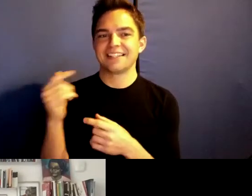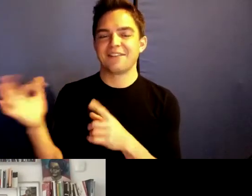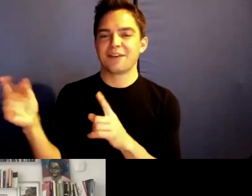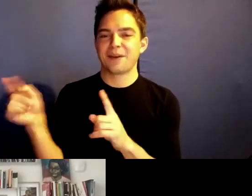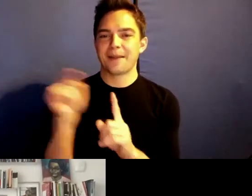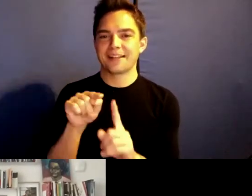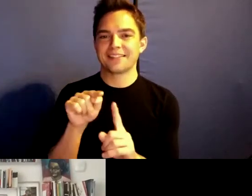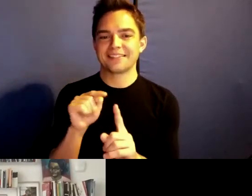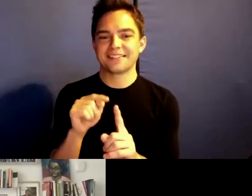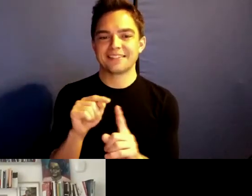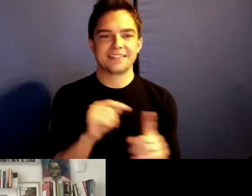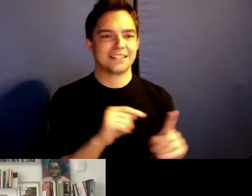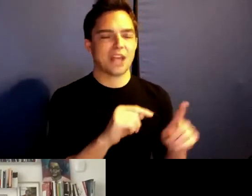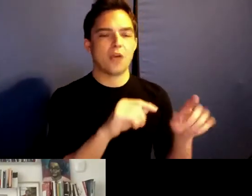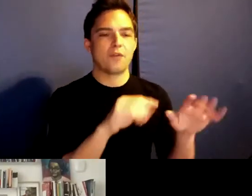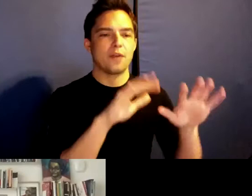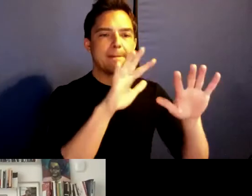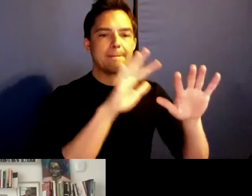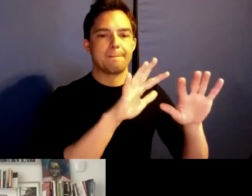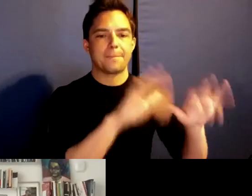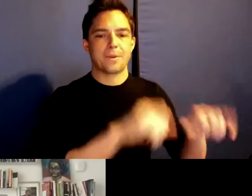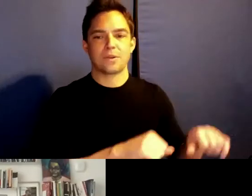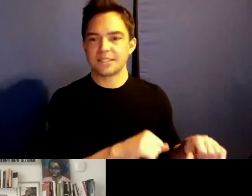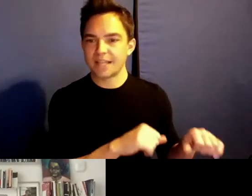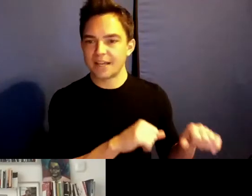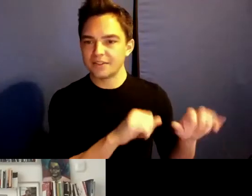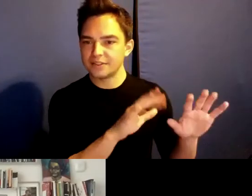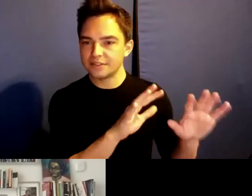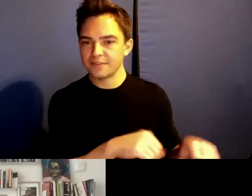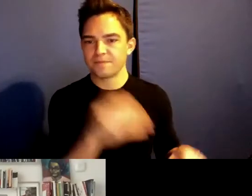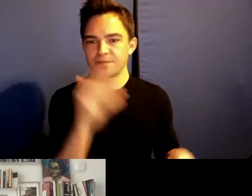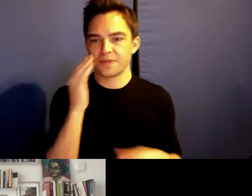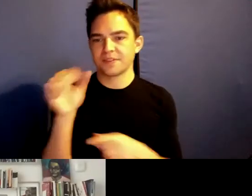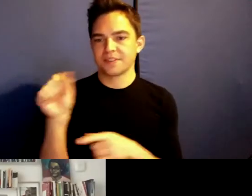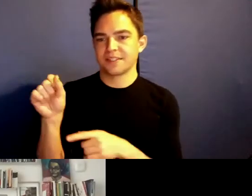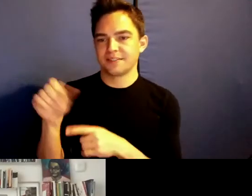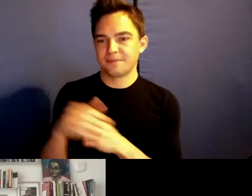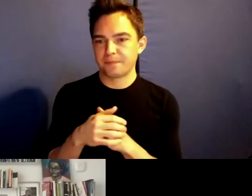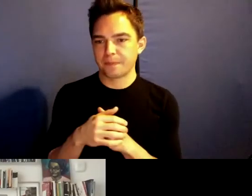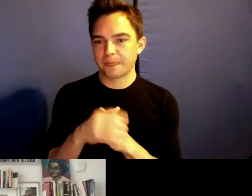Yeah. I think, especially for me, because I think